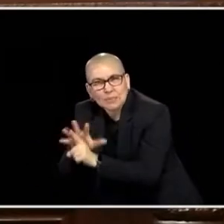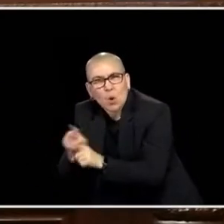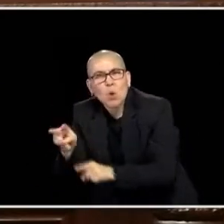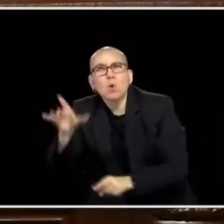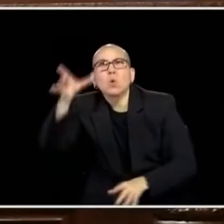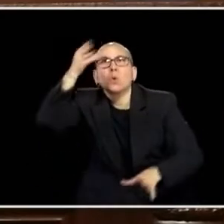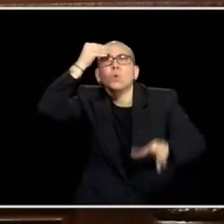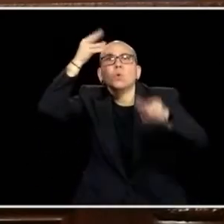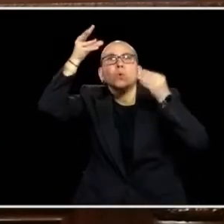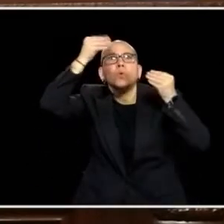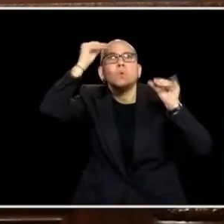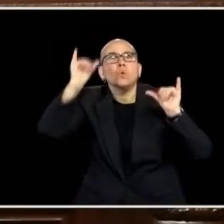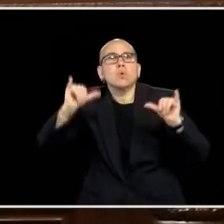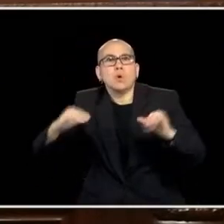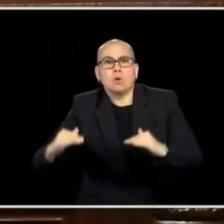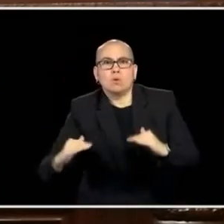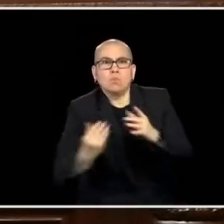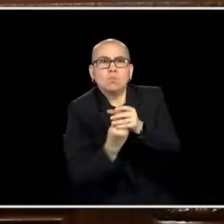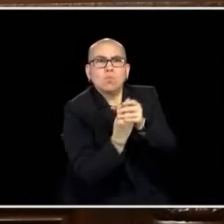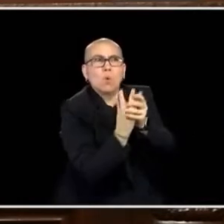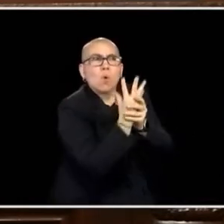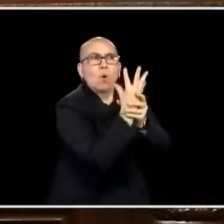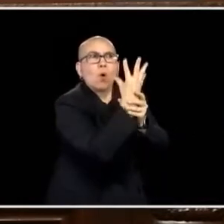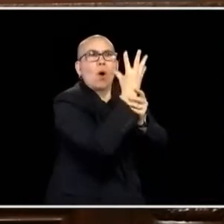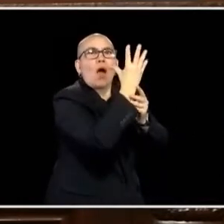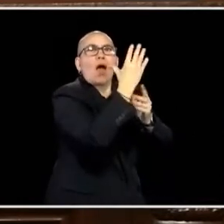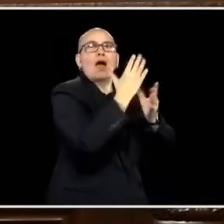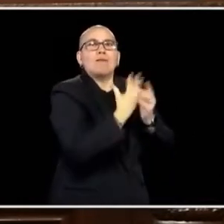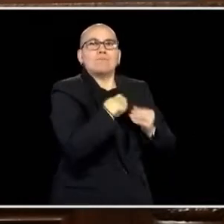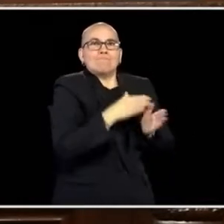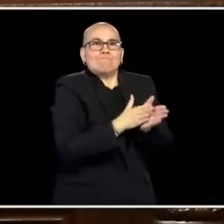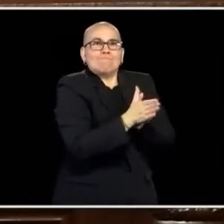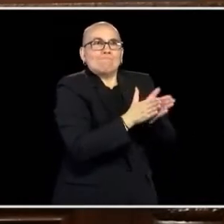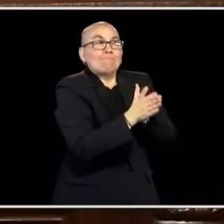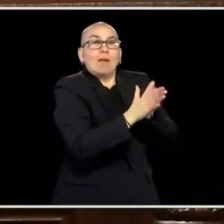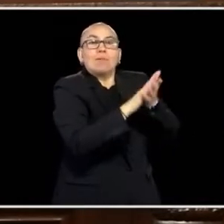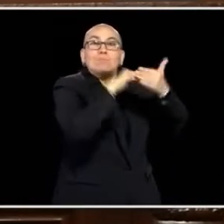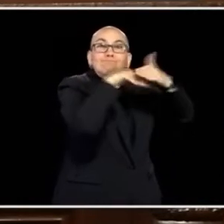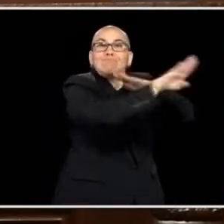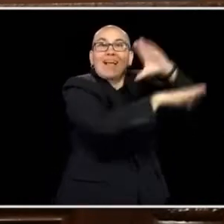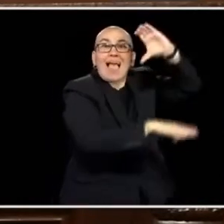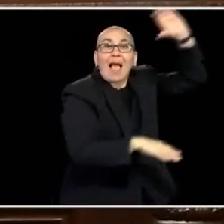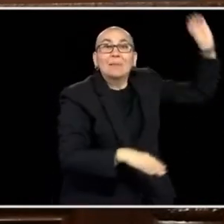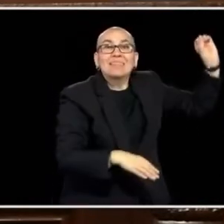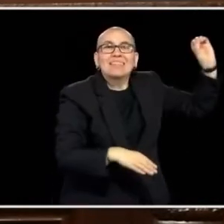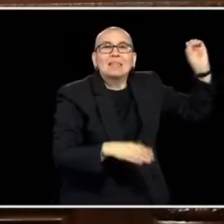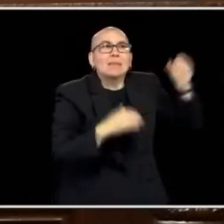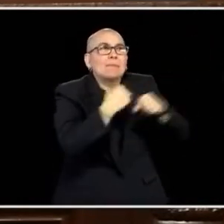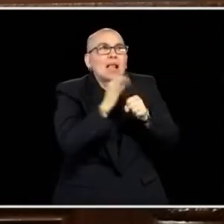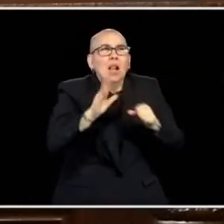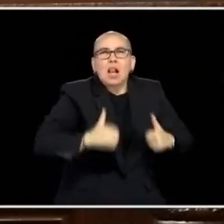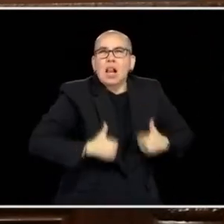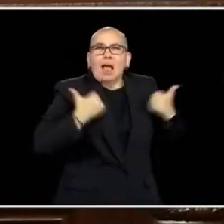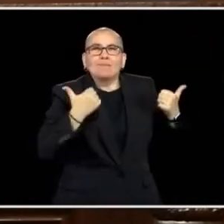PATHWAYS TO THE FUTURE. THAT MAKES US COMPETITIVE. THAT CREATES LIVES OF JOY, AND I'LL TELL YOU THIS, TOO, WE